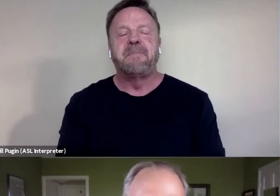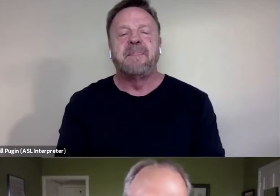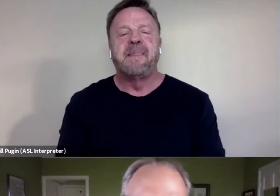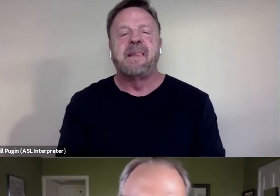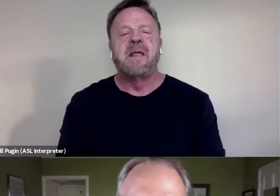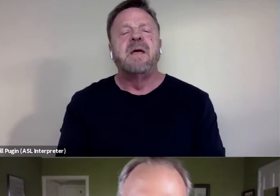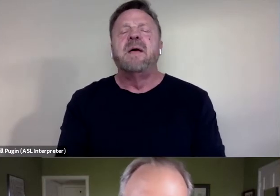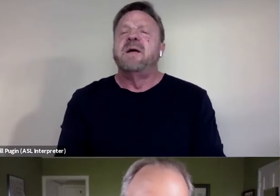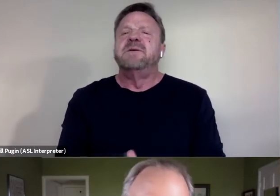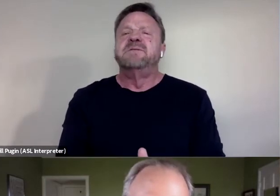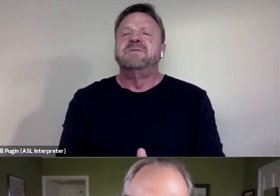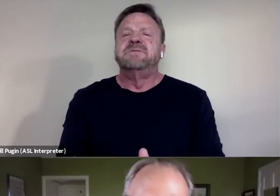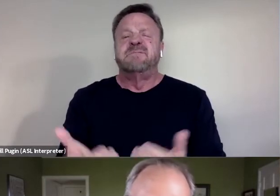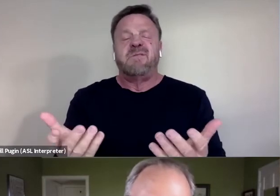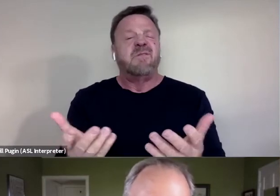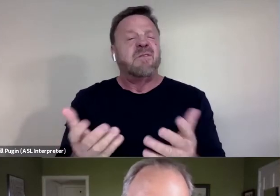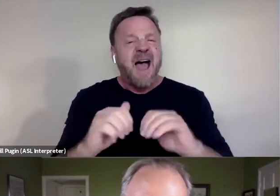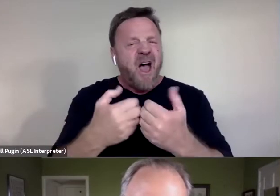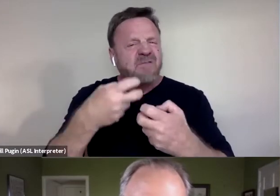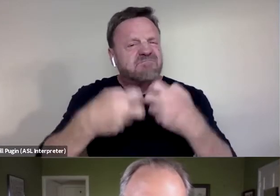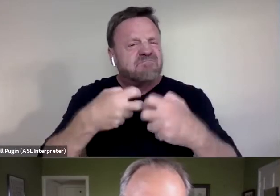So how hard was it for you to,